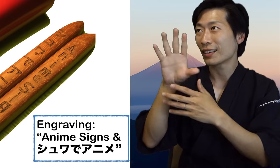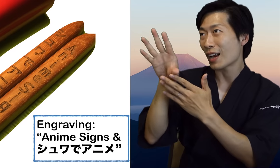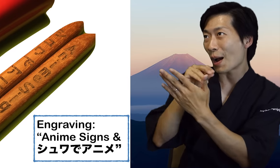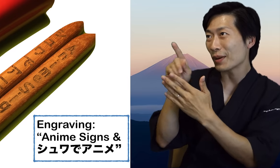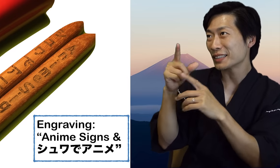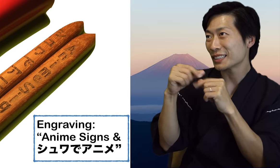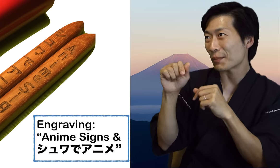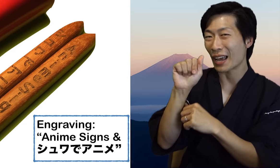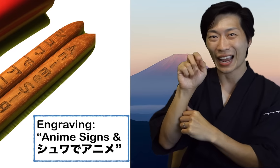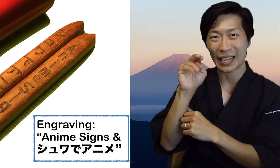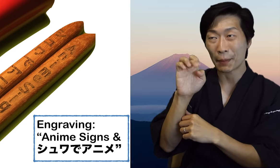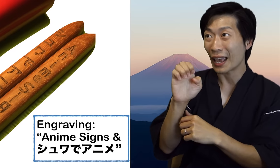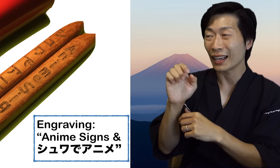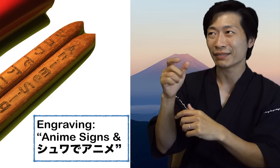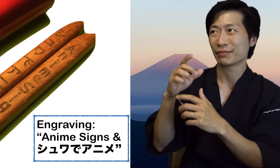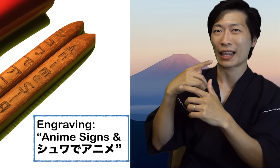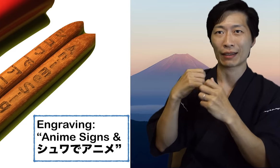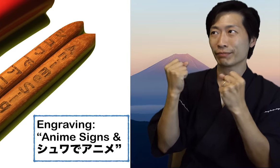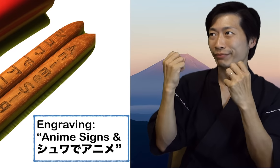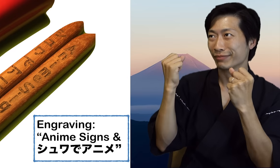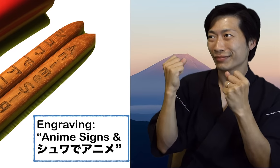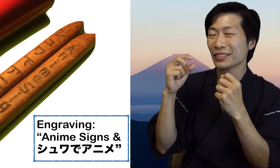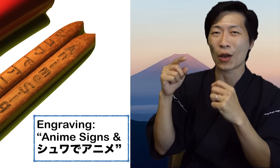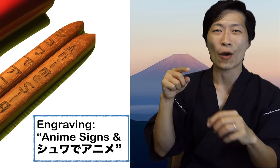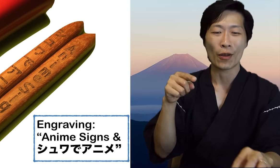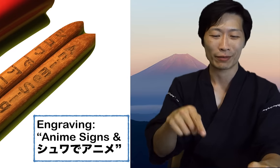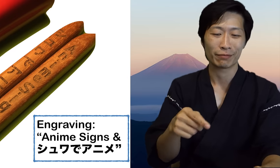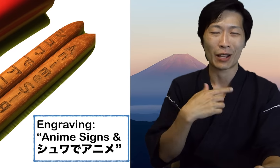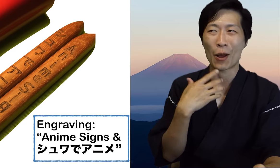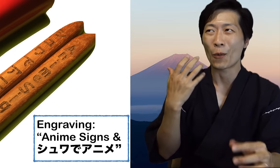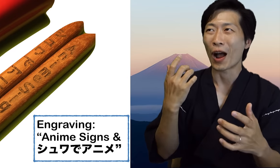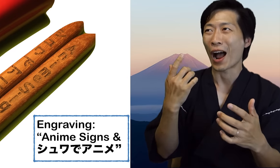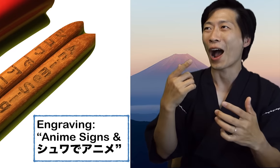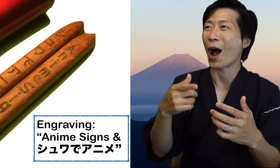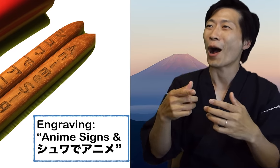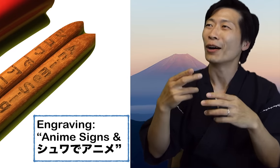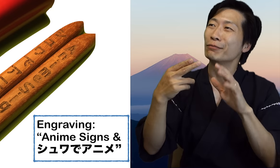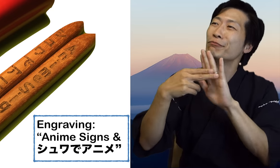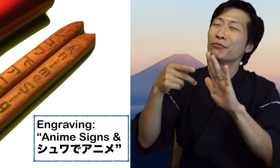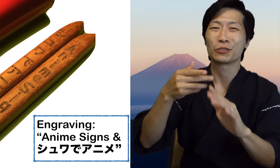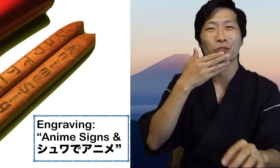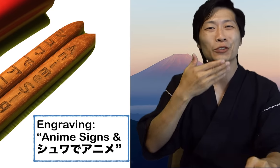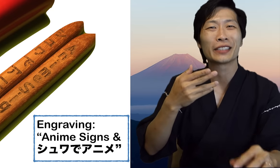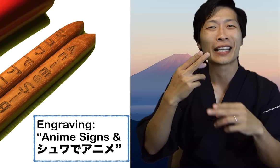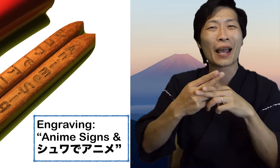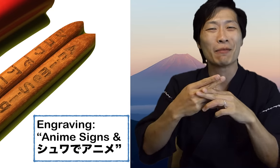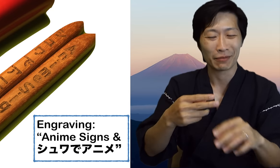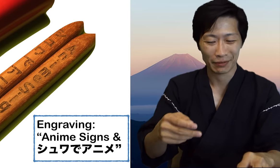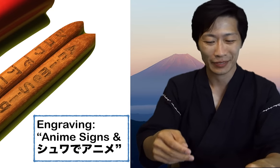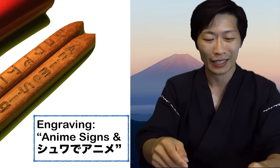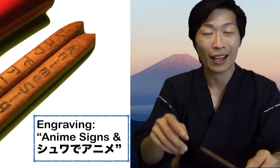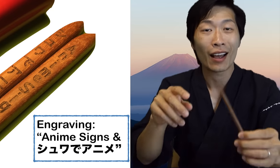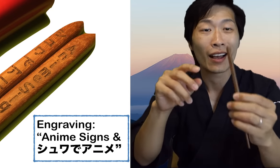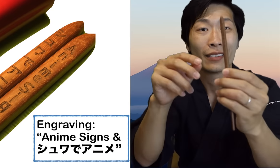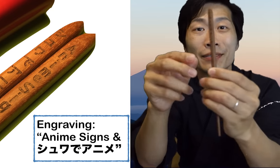reference to all the Anime w/Signs series that I've done on YouTube. I thought it would be a good idea to